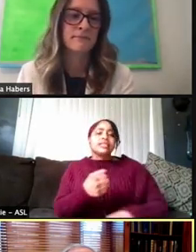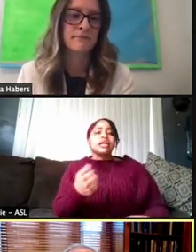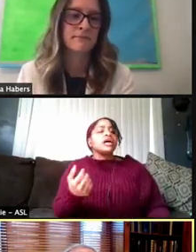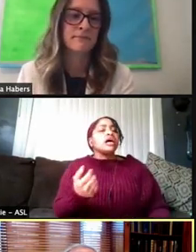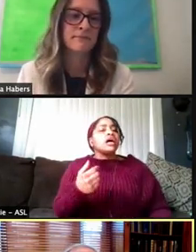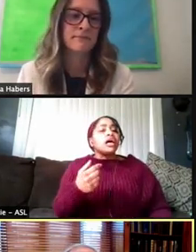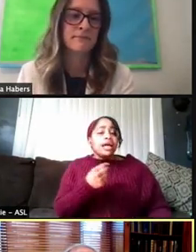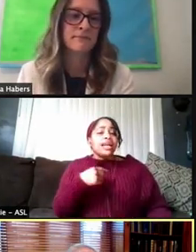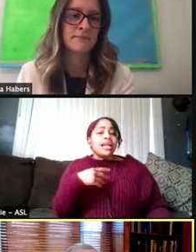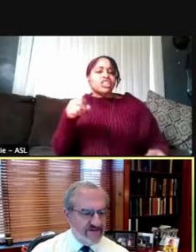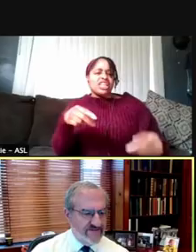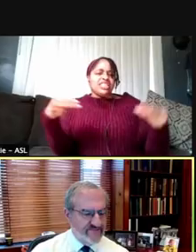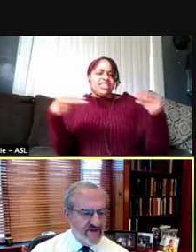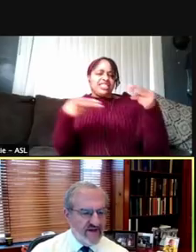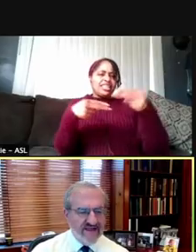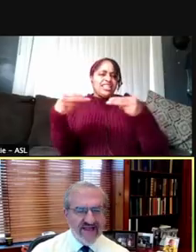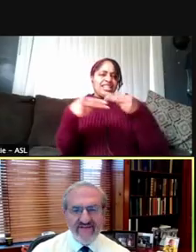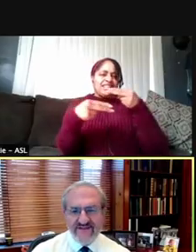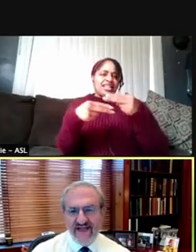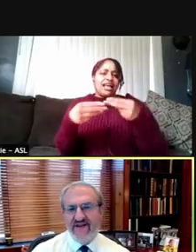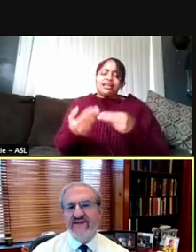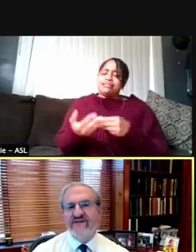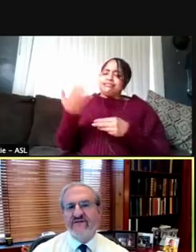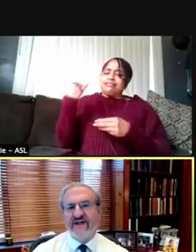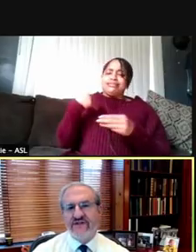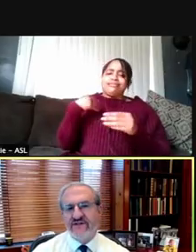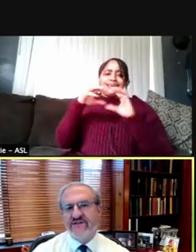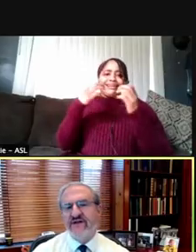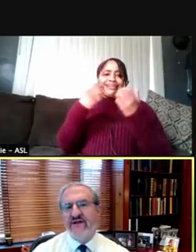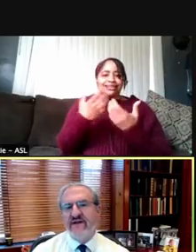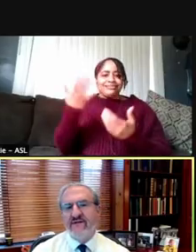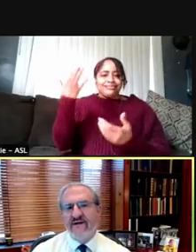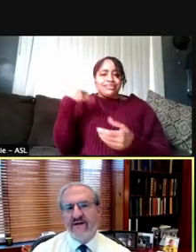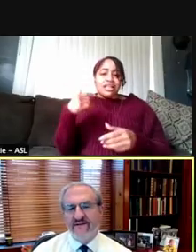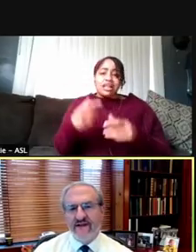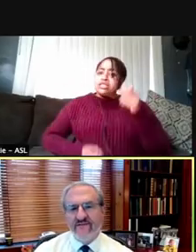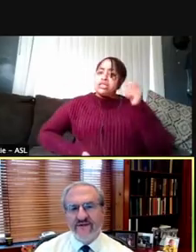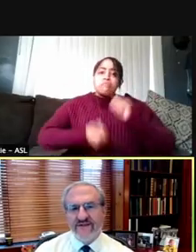The most life-saving interventions that have been discovered